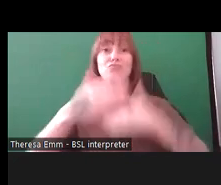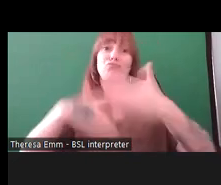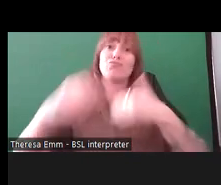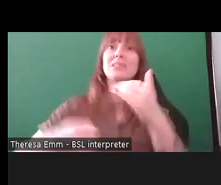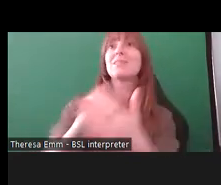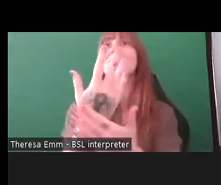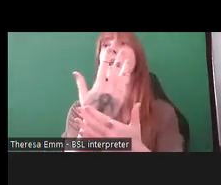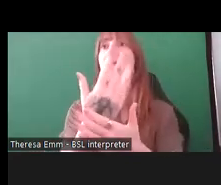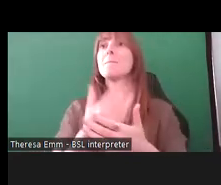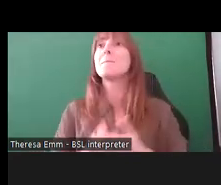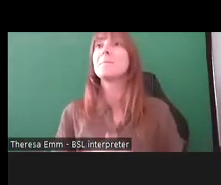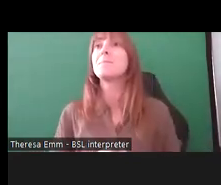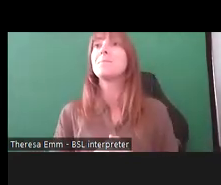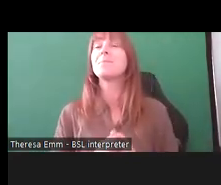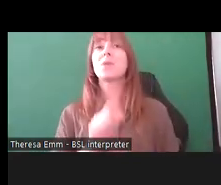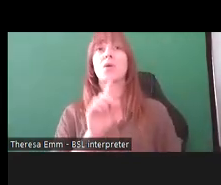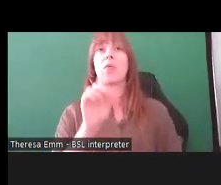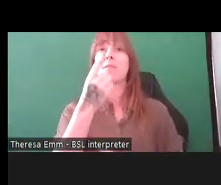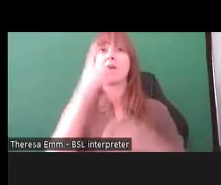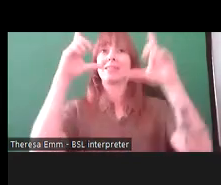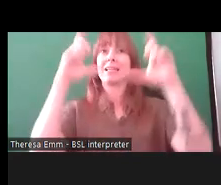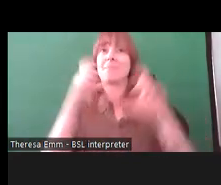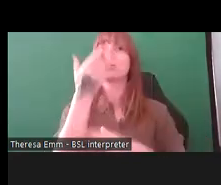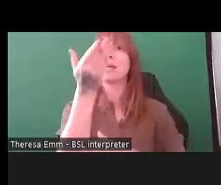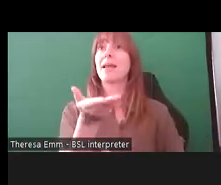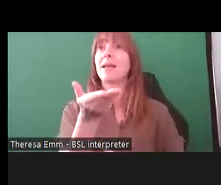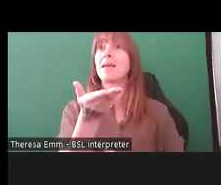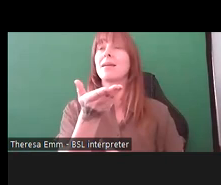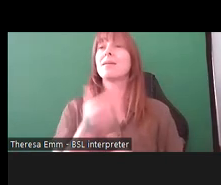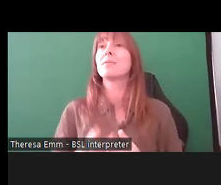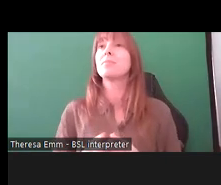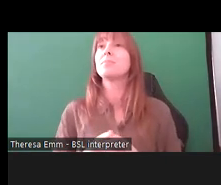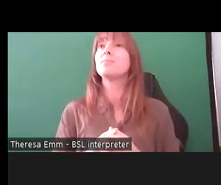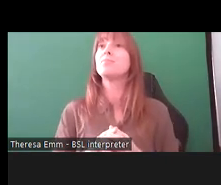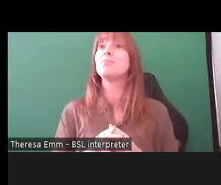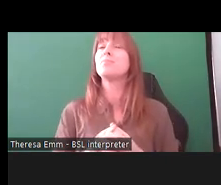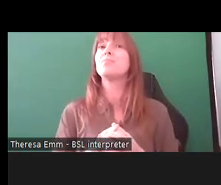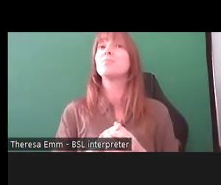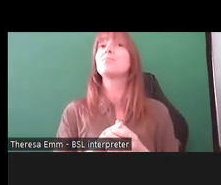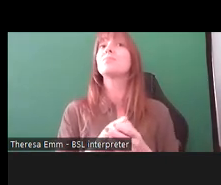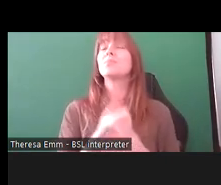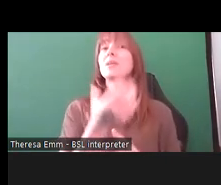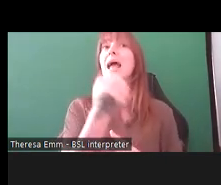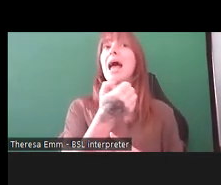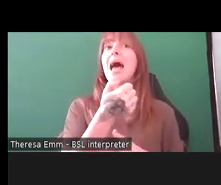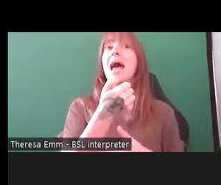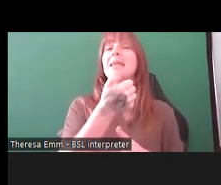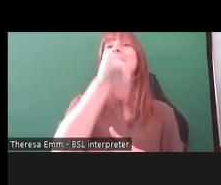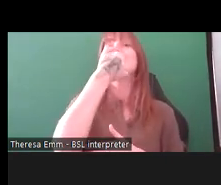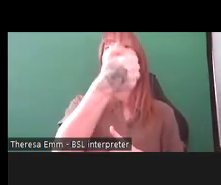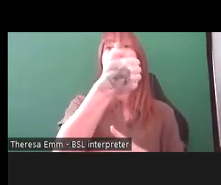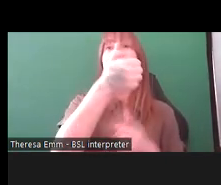The first image we're seeing here is...there was six main sections to the exhibition;